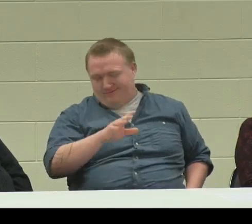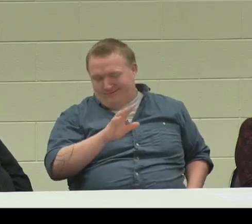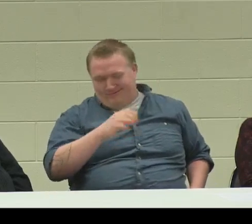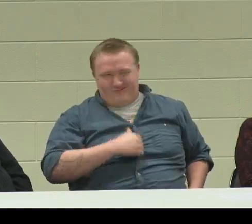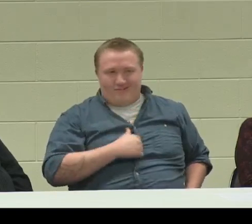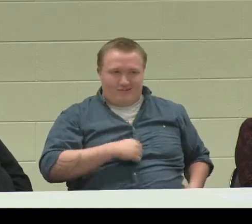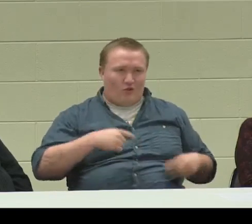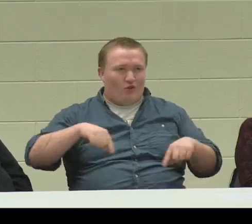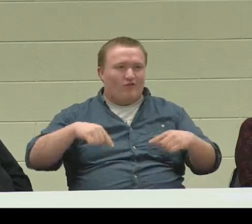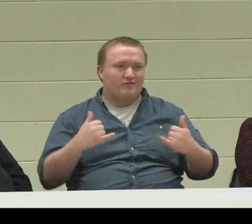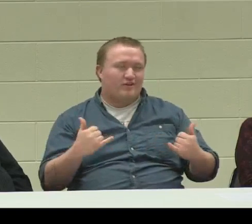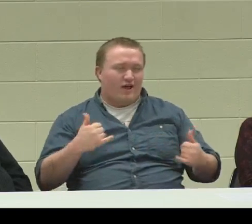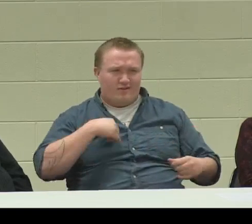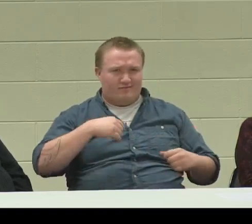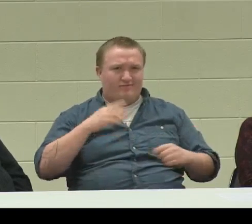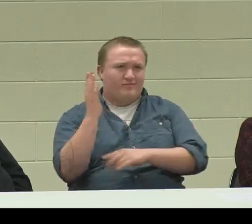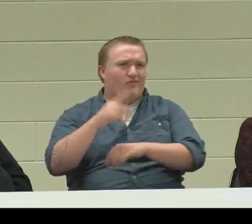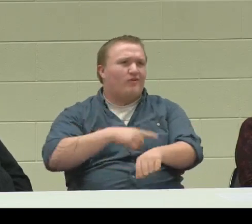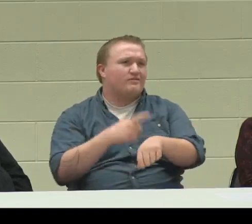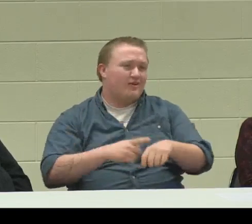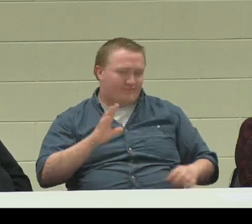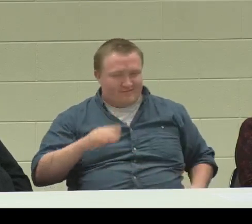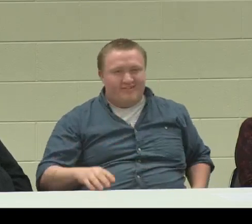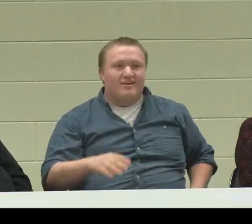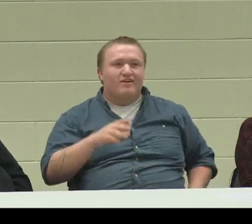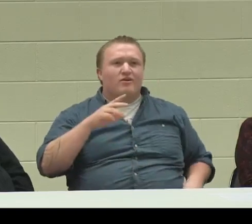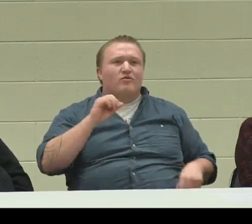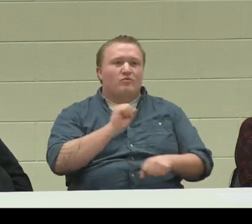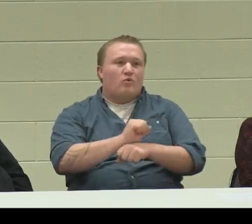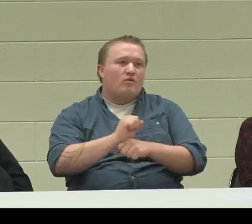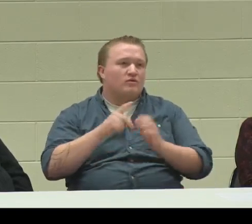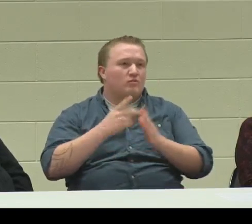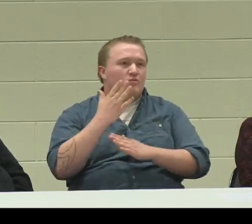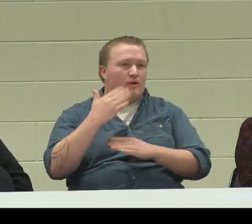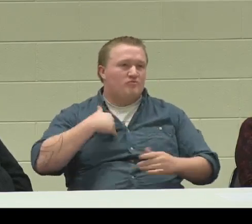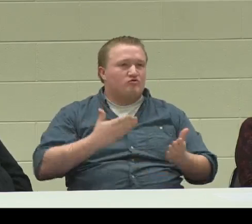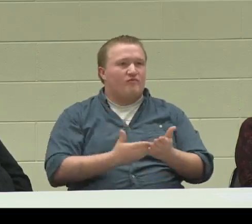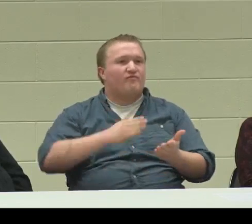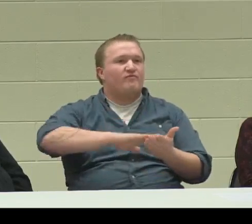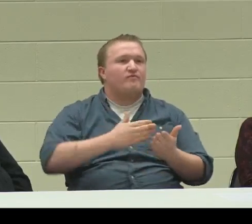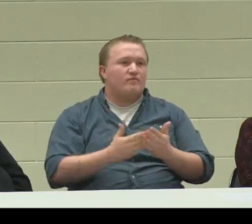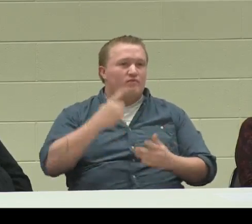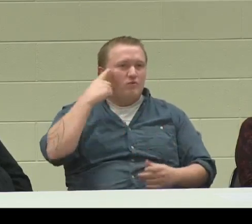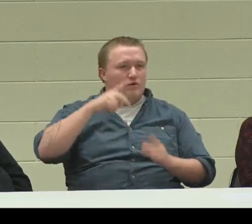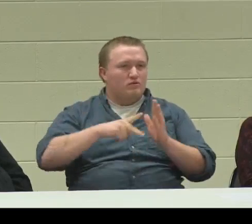Sorry, I'm a little nervous right now. I haven't spoken in front of people for a while. I've worked at the DoubleTree.